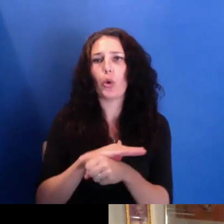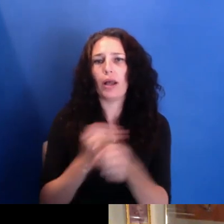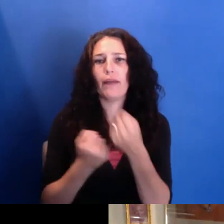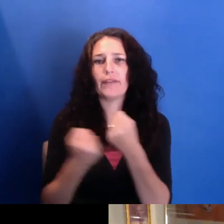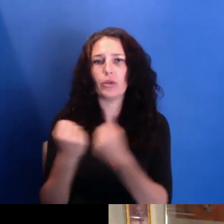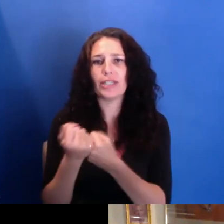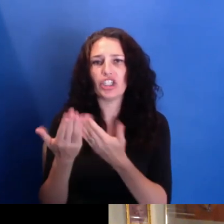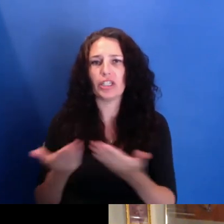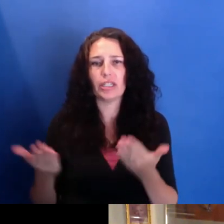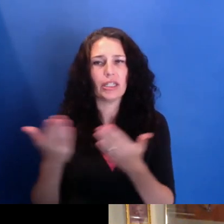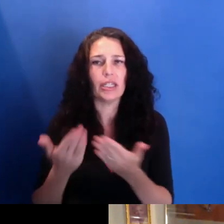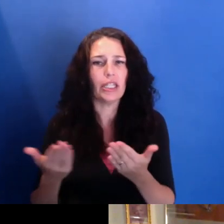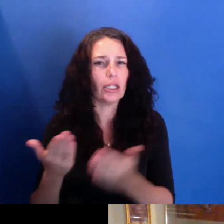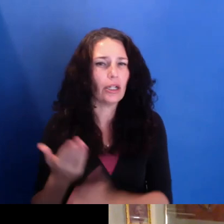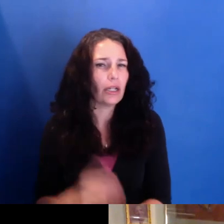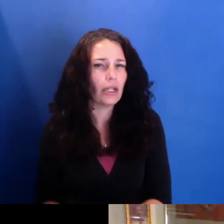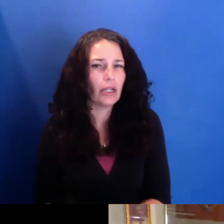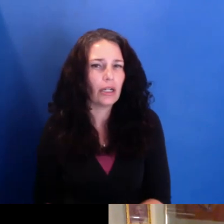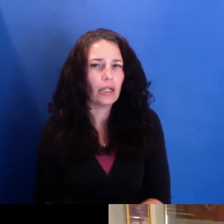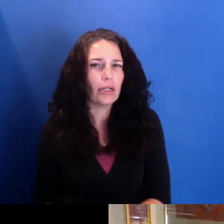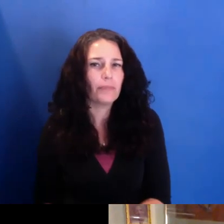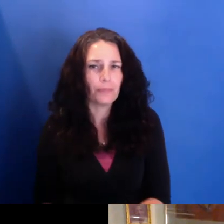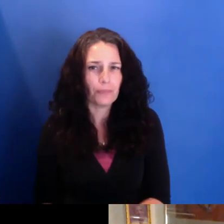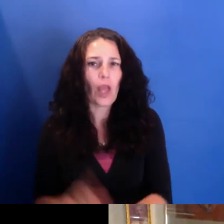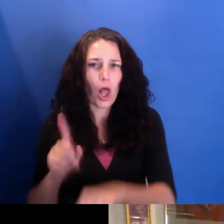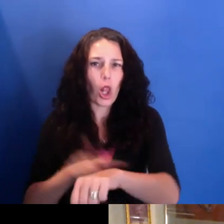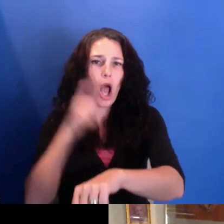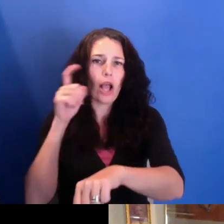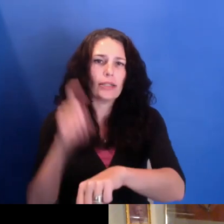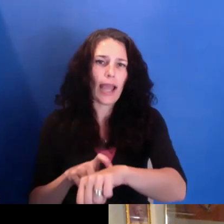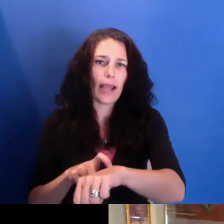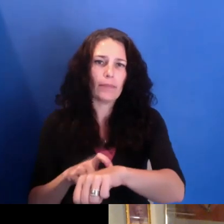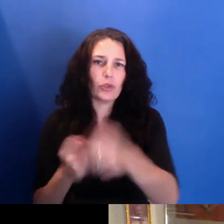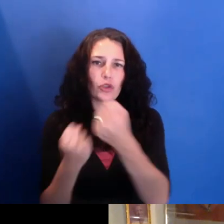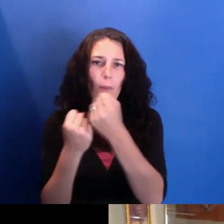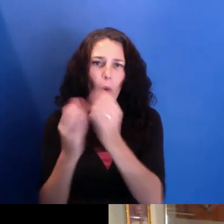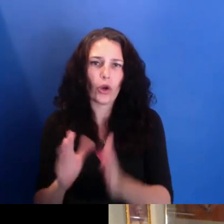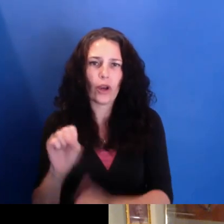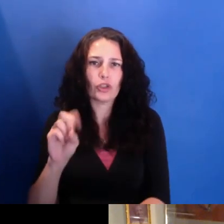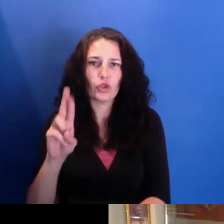the William Penn Foundation. But it's also really important to me that the National Endowment for the Arts